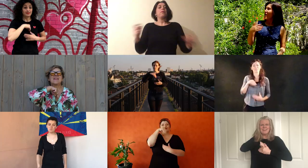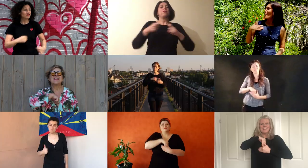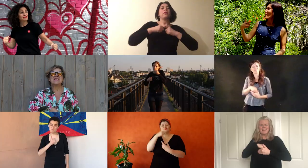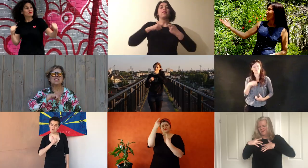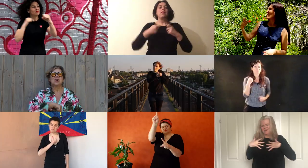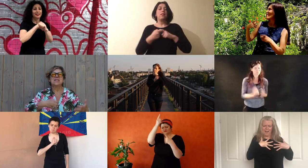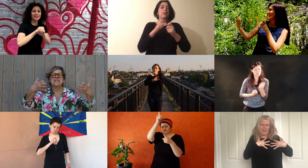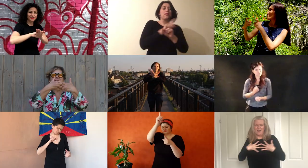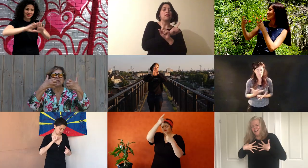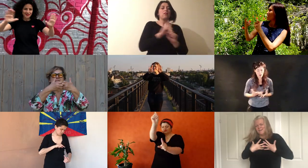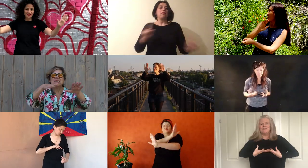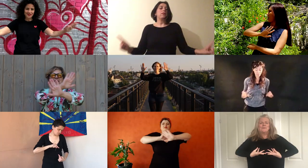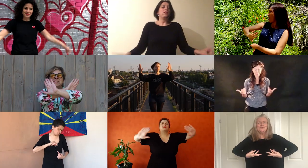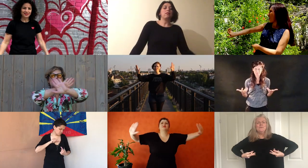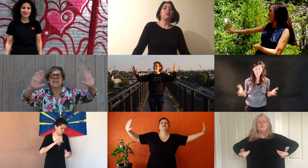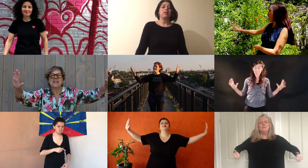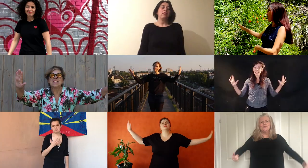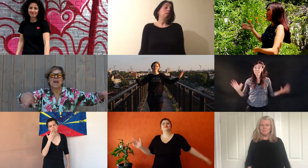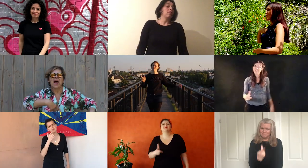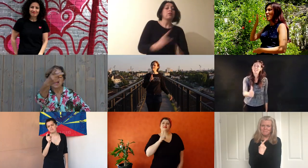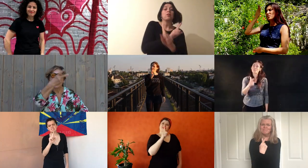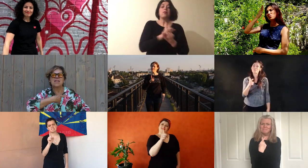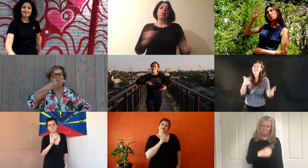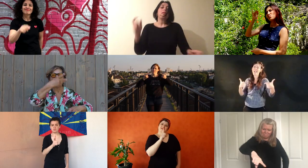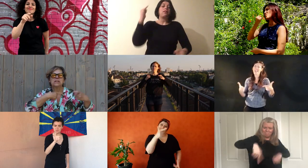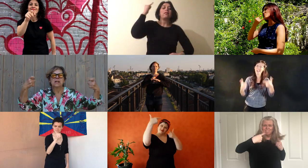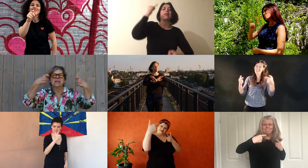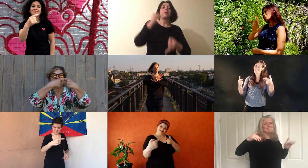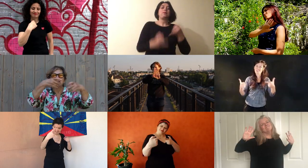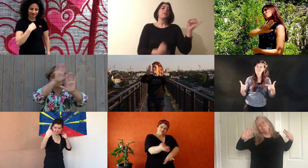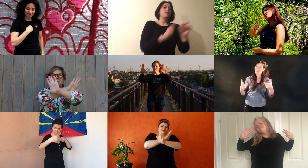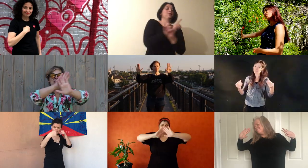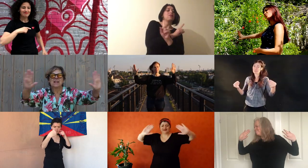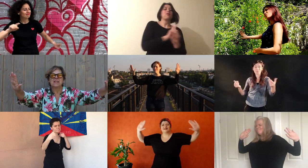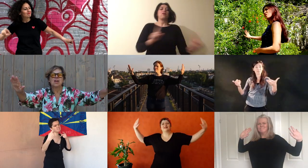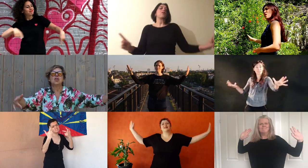No more fight left in me I don't want you to be my enemy